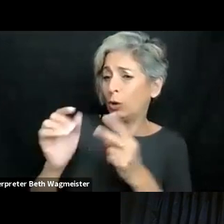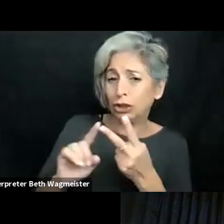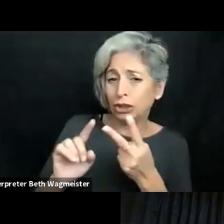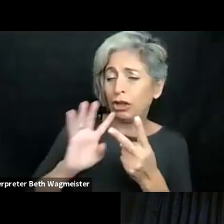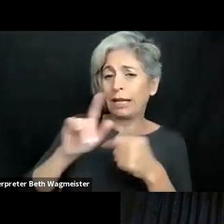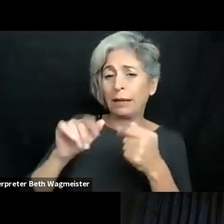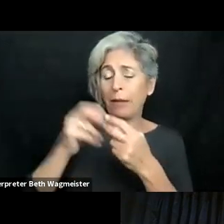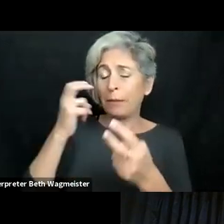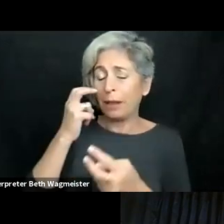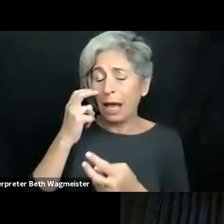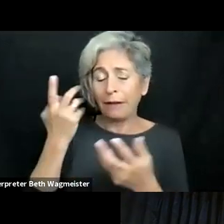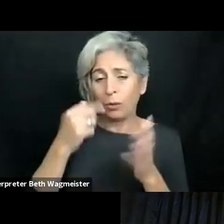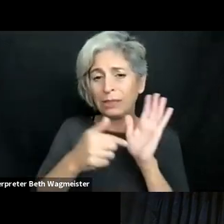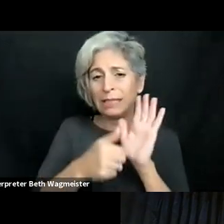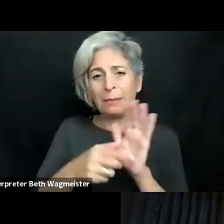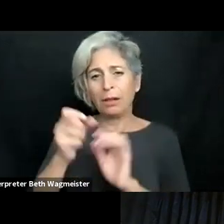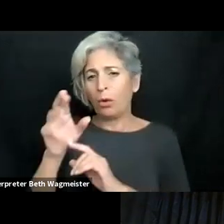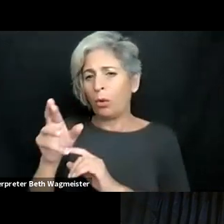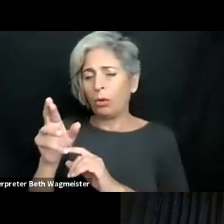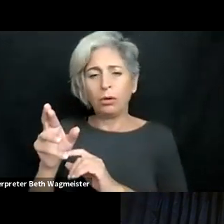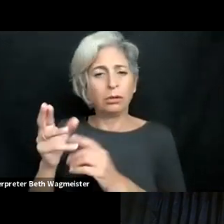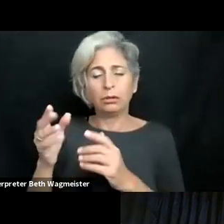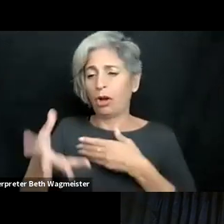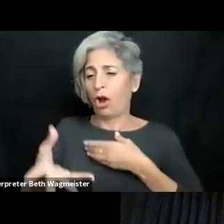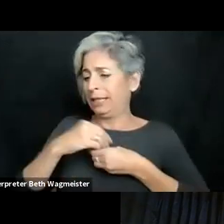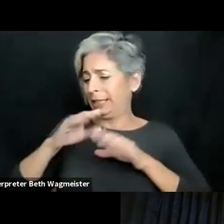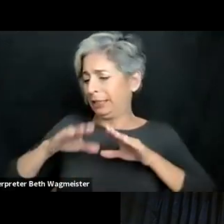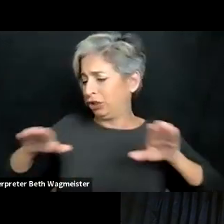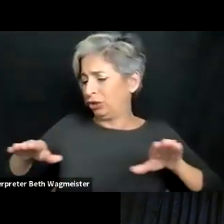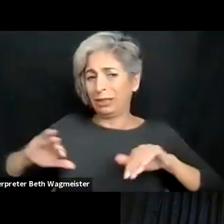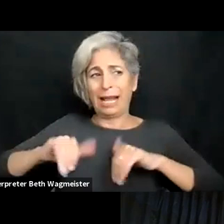question that we introduced. And not only the languages, the